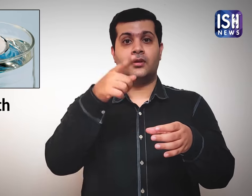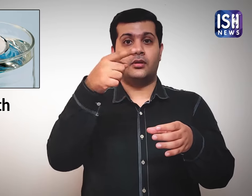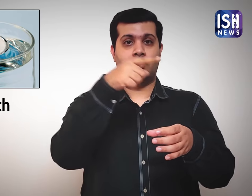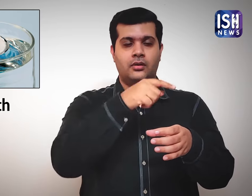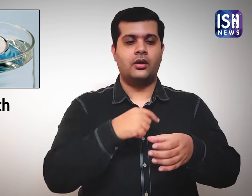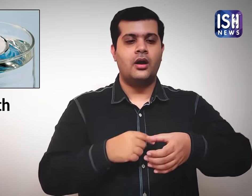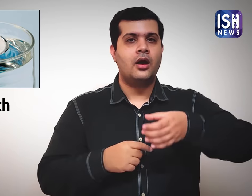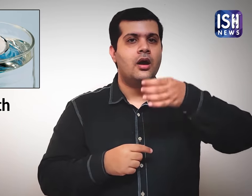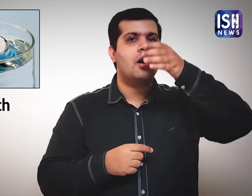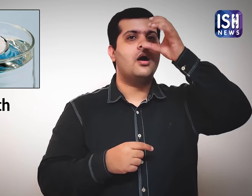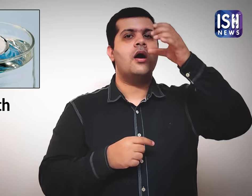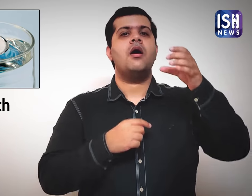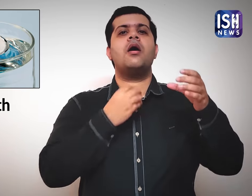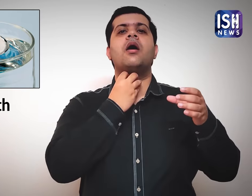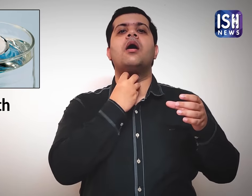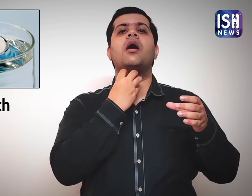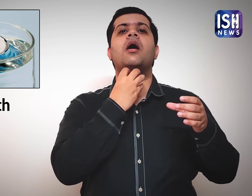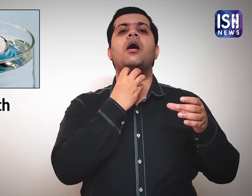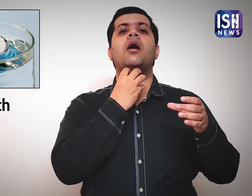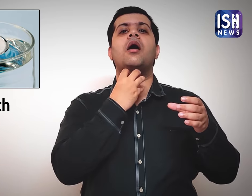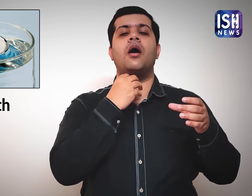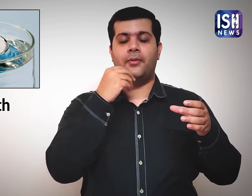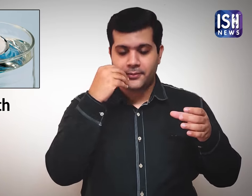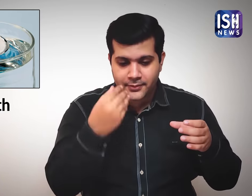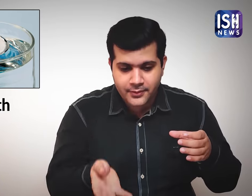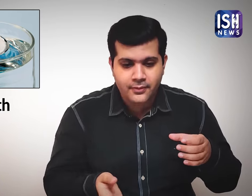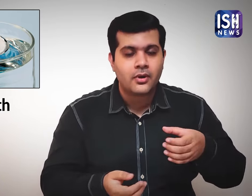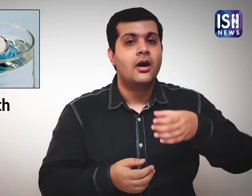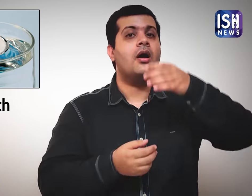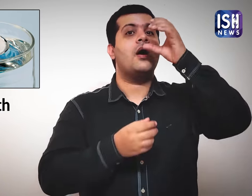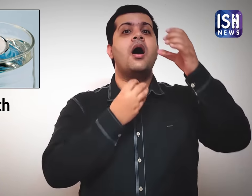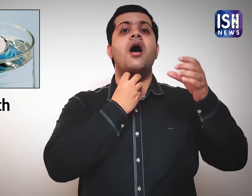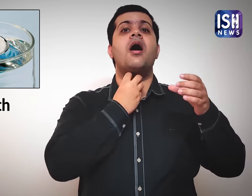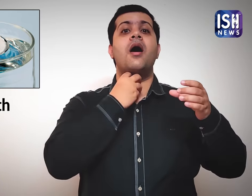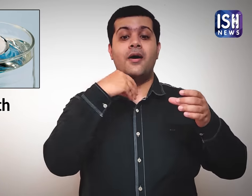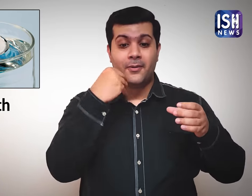Gargle with this salty water and spit it out.